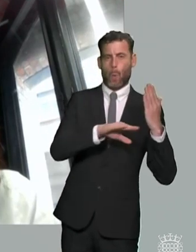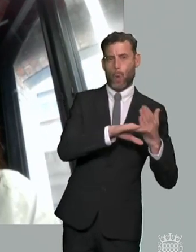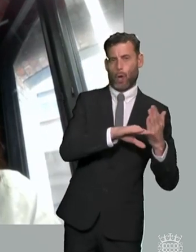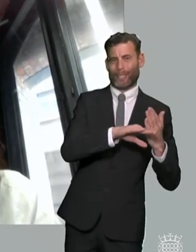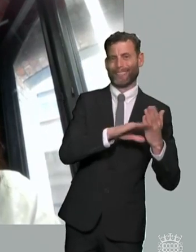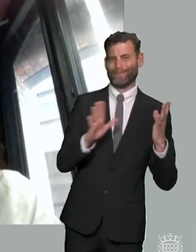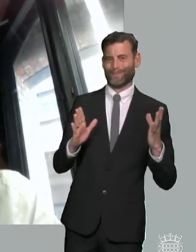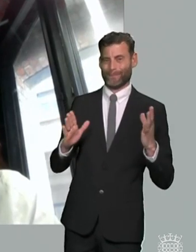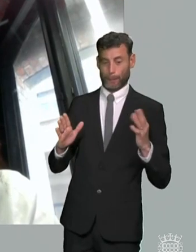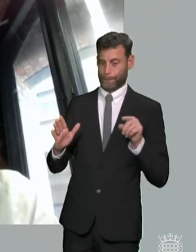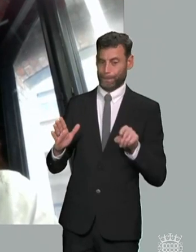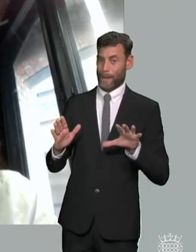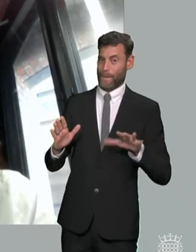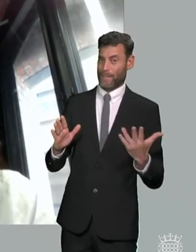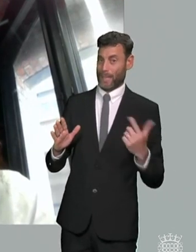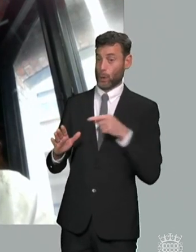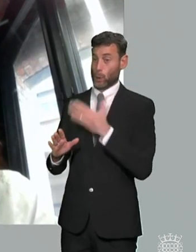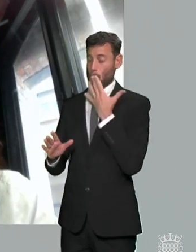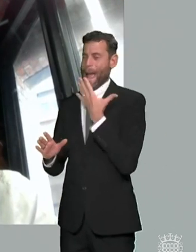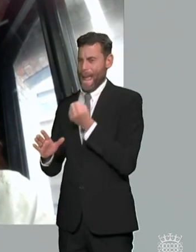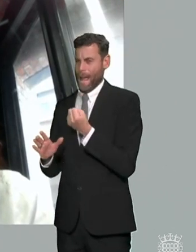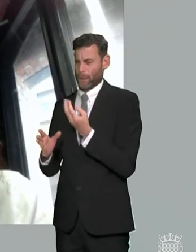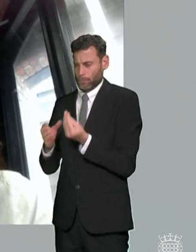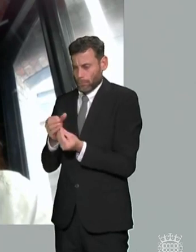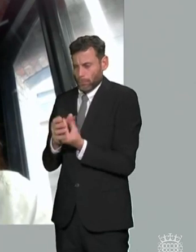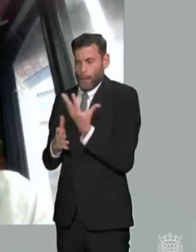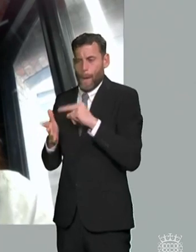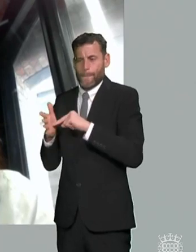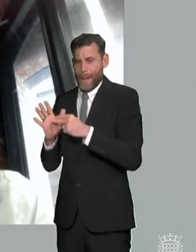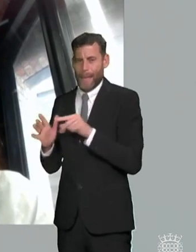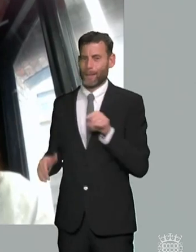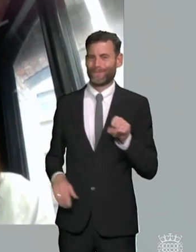um in many ways and i think that does leave young people quite disadvantaged so you know i would be